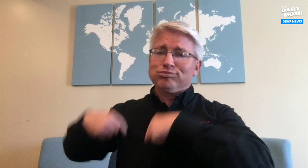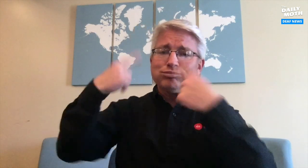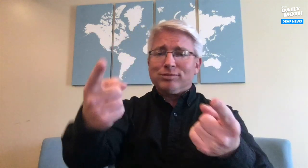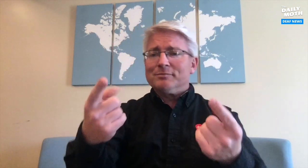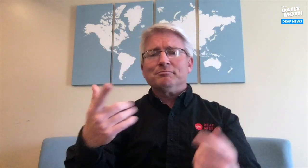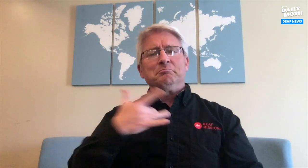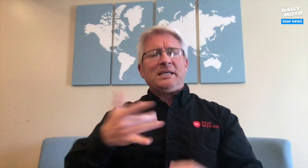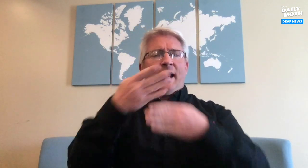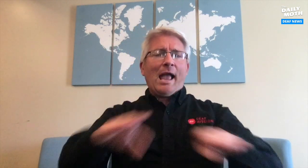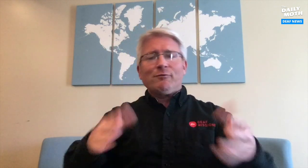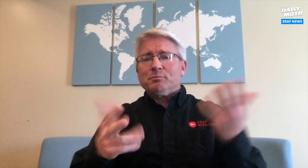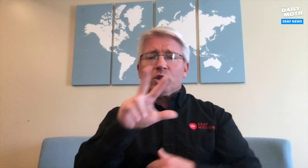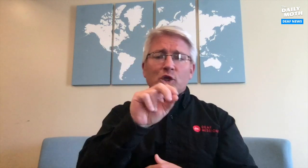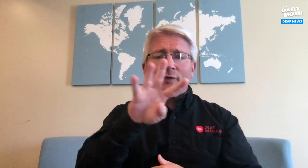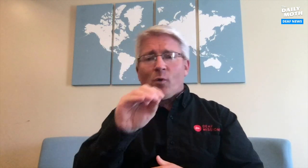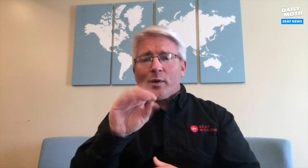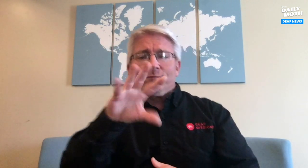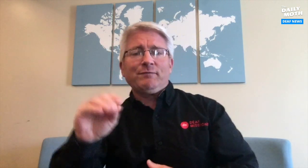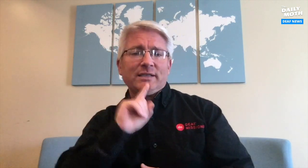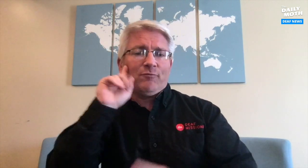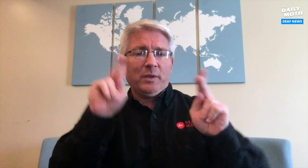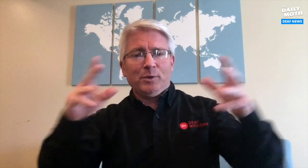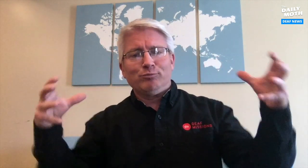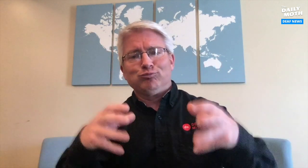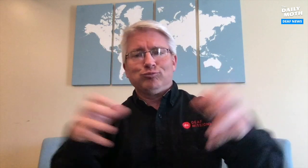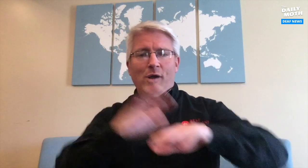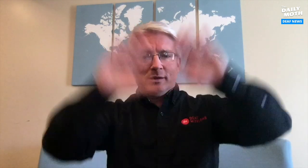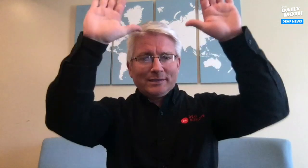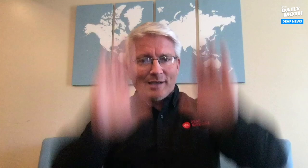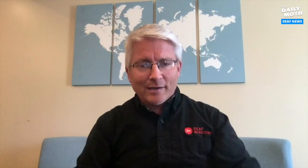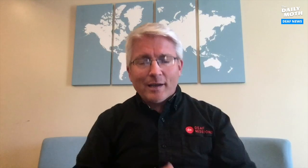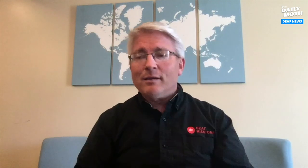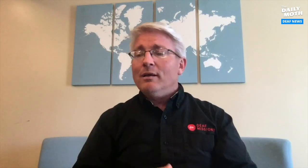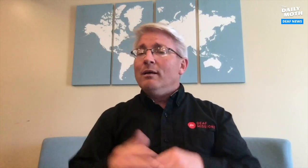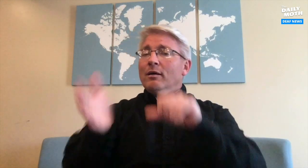on average, have 30 to 50 Deaf people come together on Sundays.